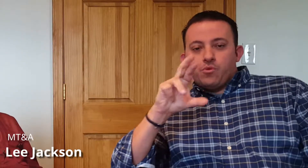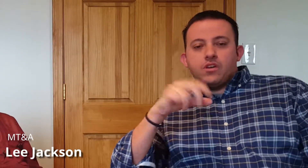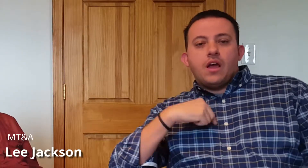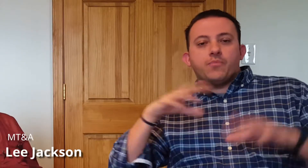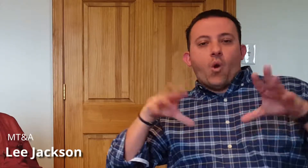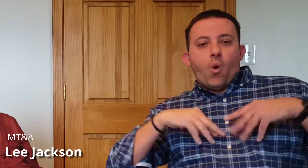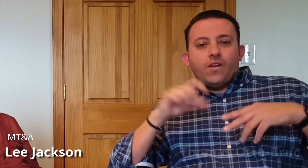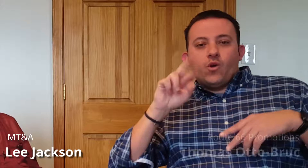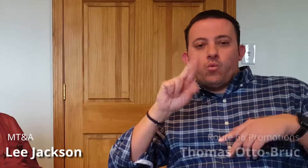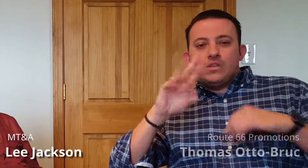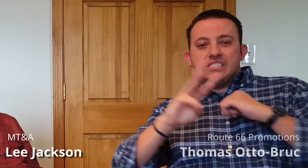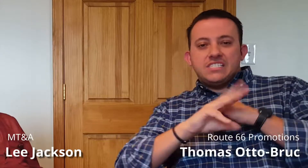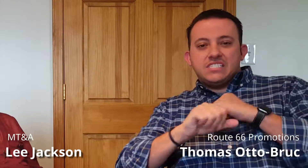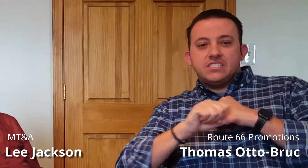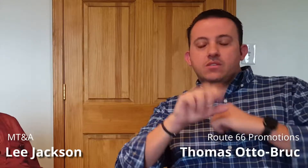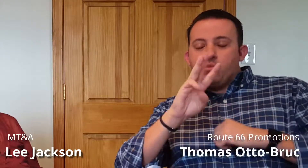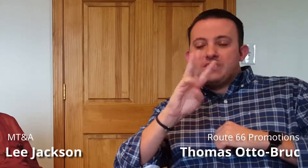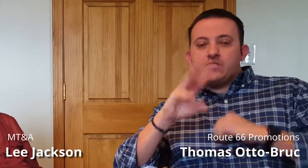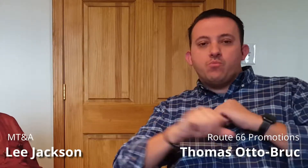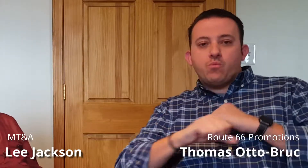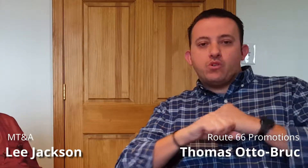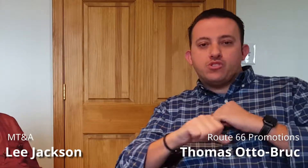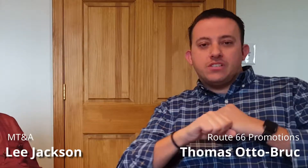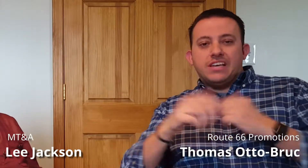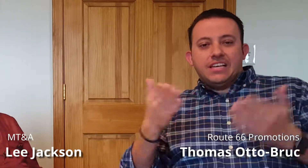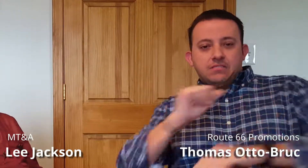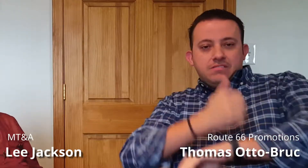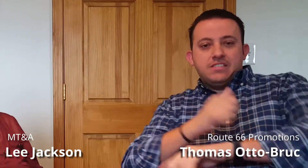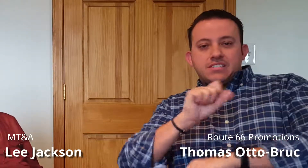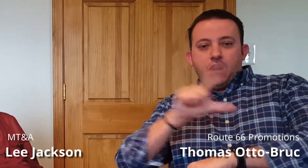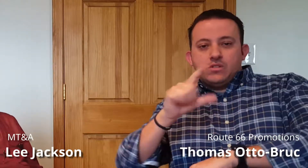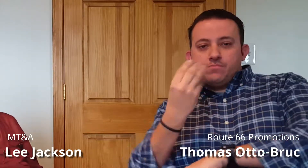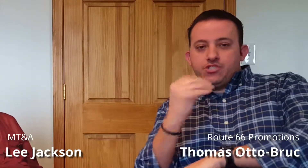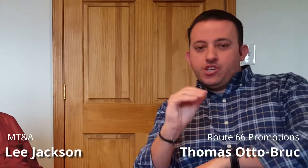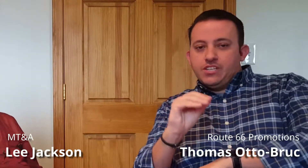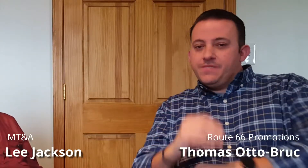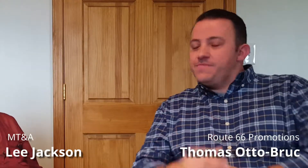I'm the owner of Route 66 Promotions here in St. Louis, Missouri.